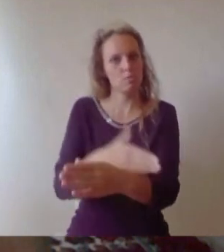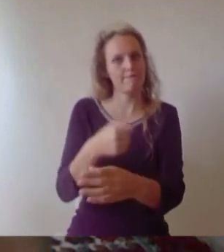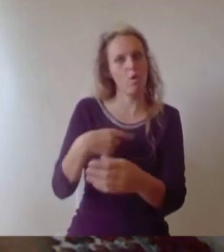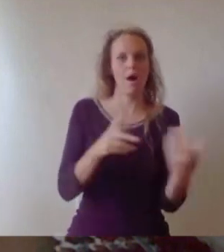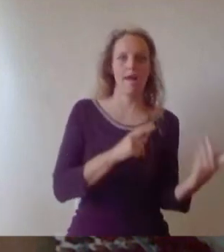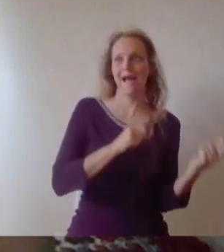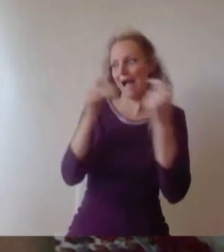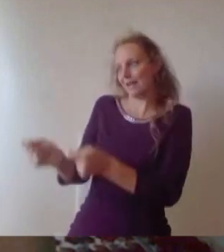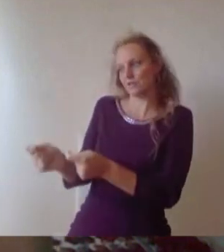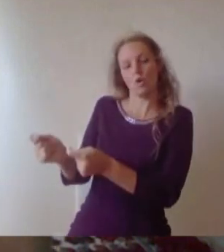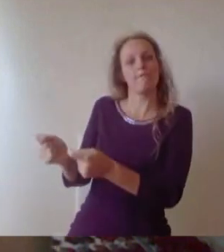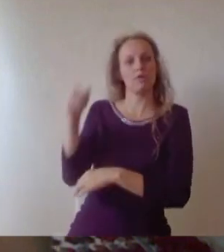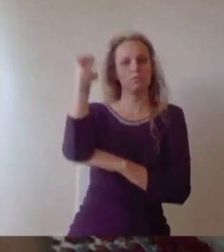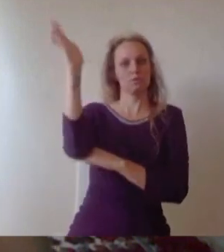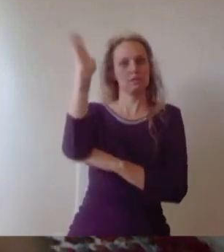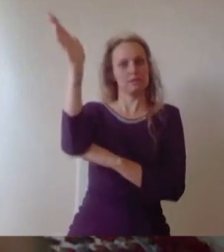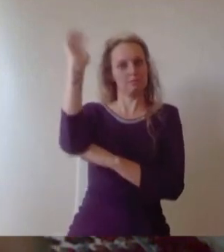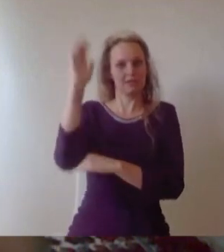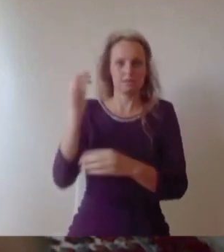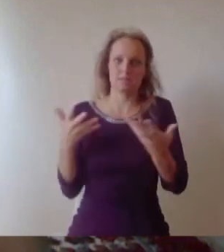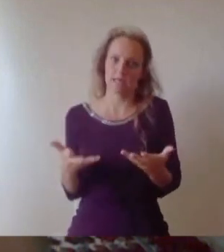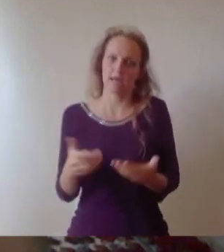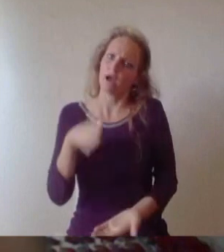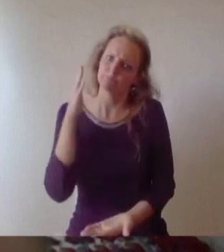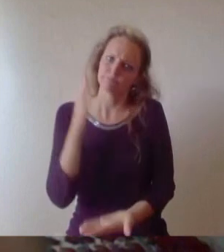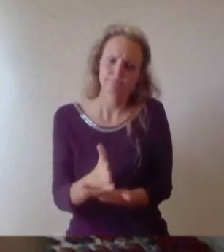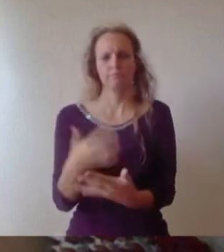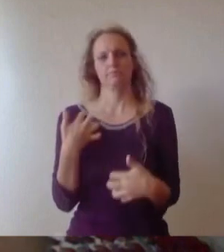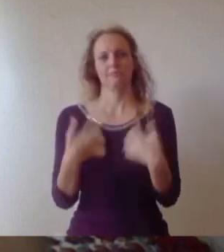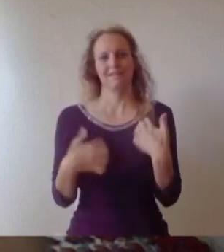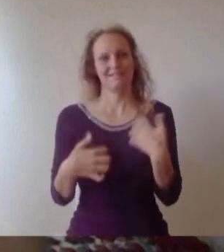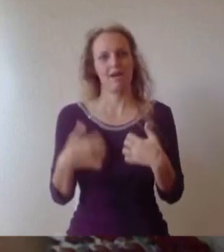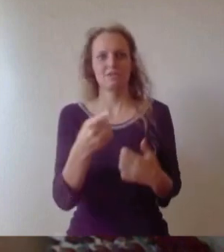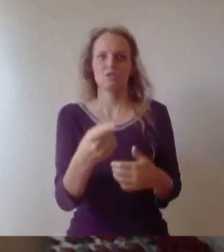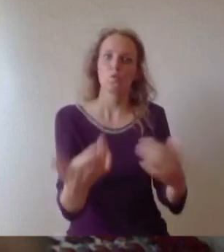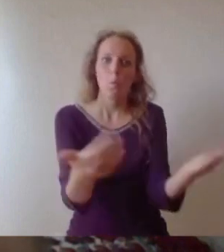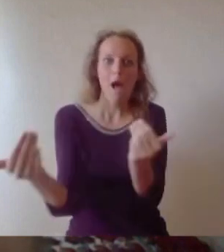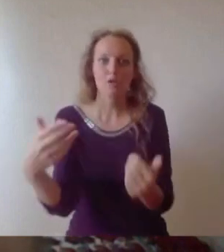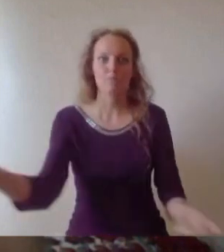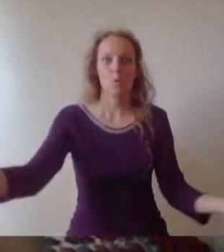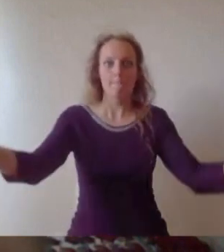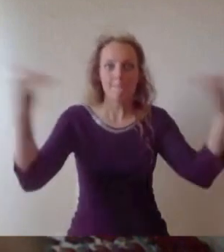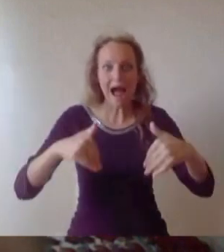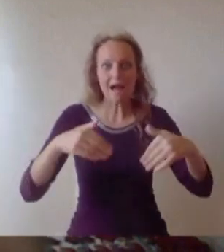is that I very much look forward to welcome you welcoming you back to Bristol in person for a graduation ceremony in